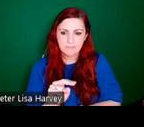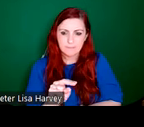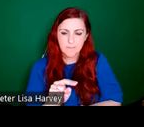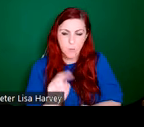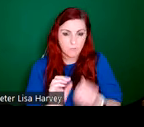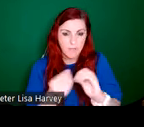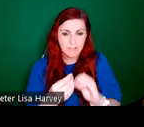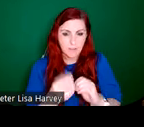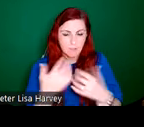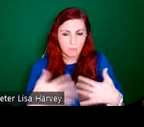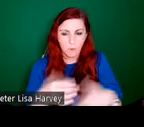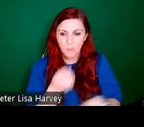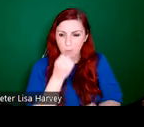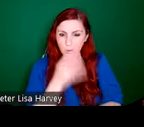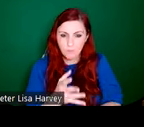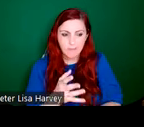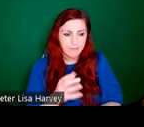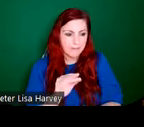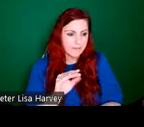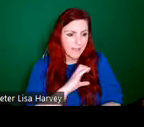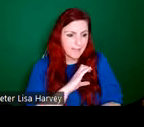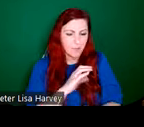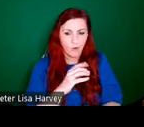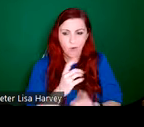beautiful Celtic ornamental borders. And it was something that was kind of a